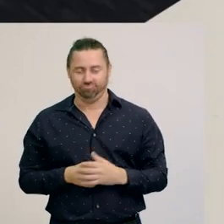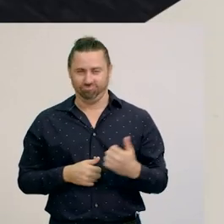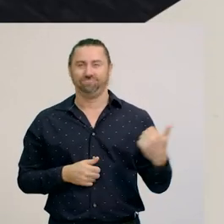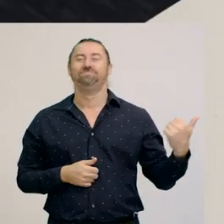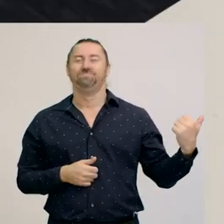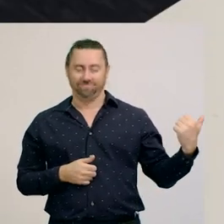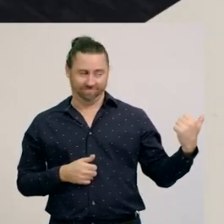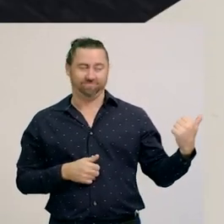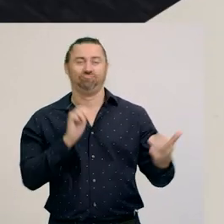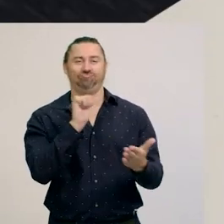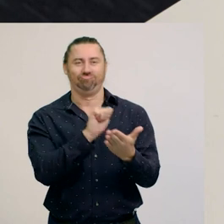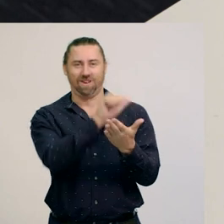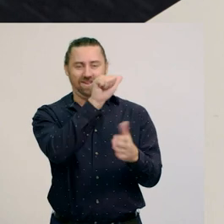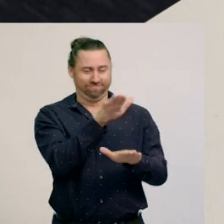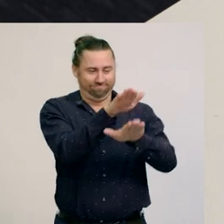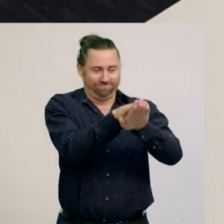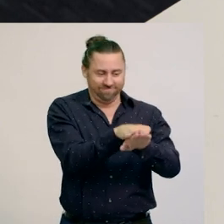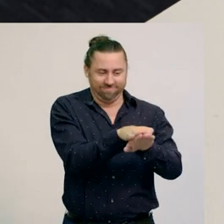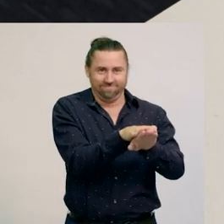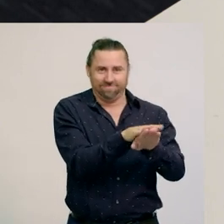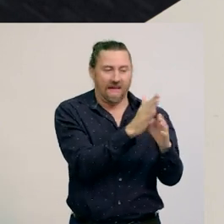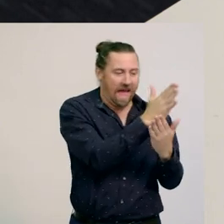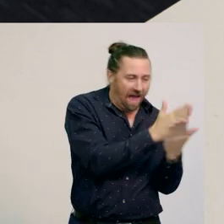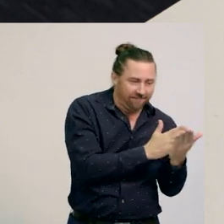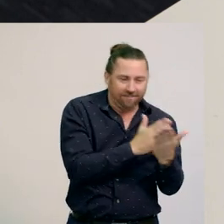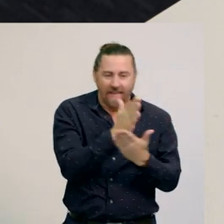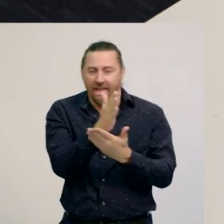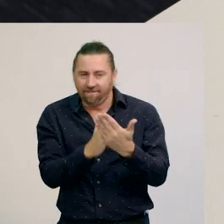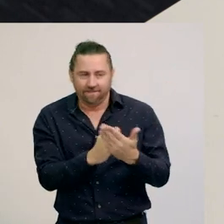Yes, on this plate, this is one half,